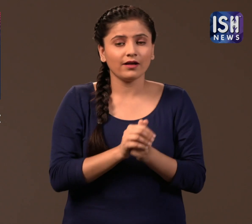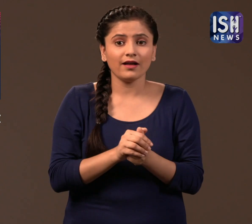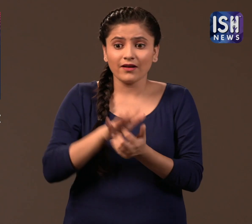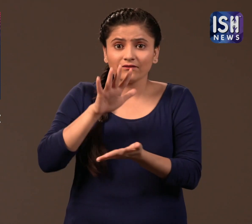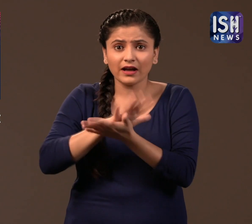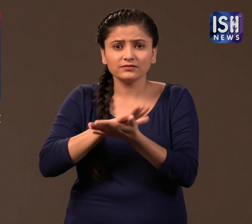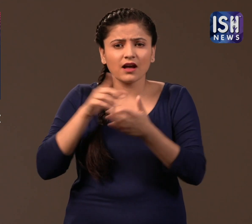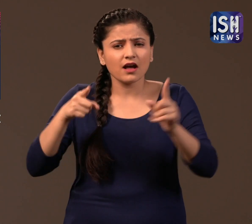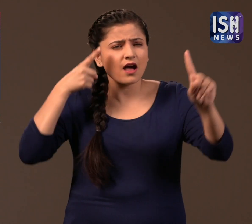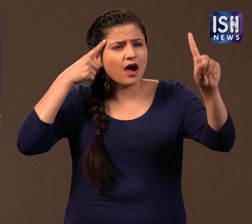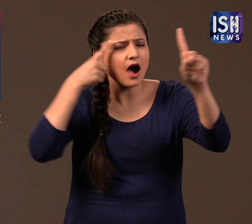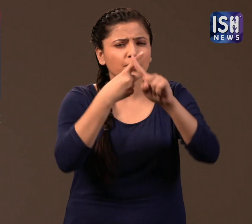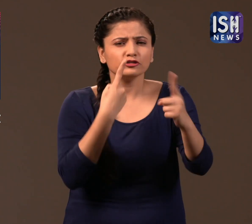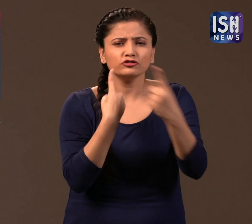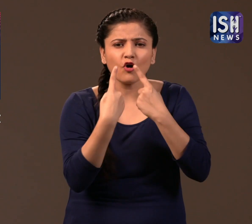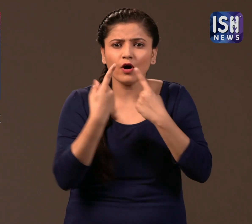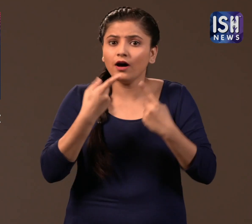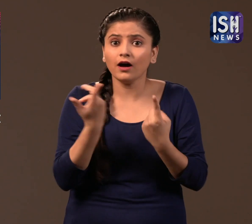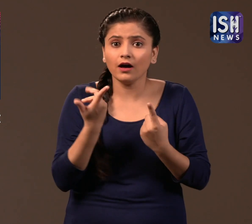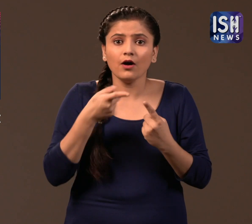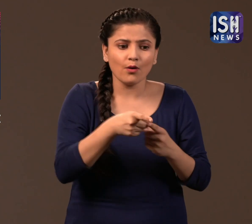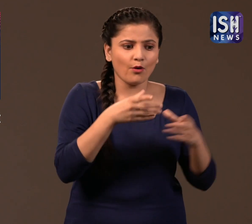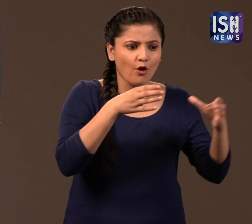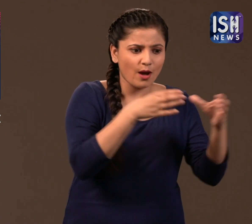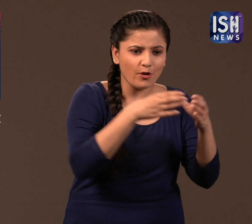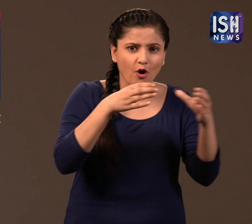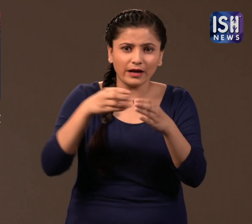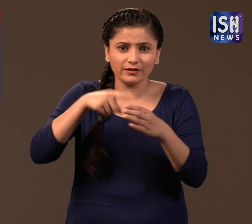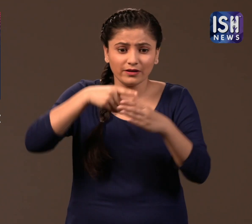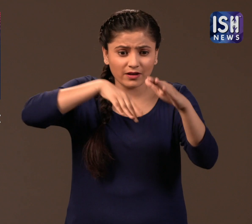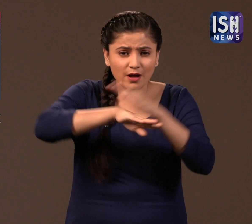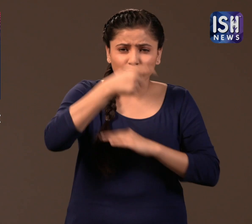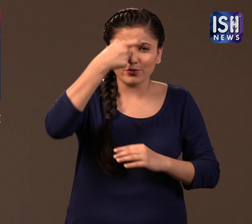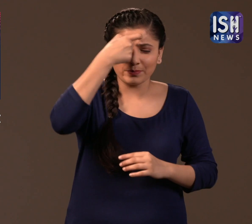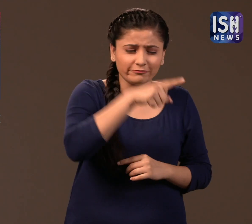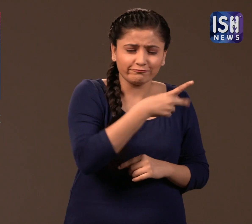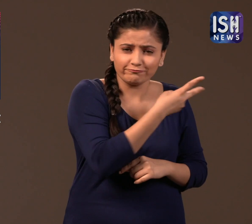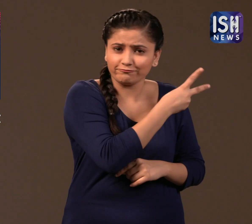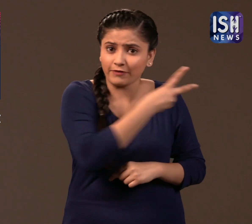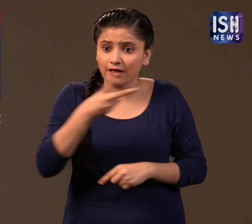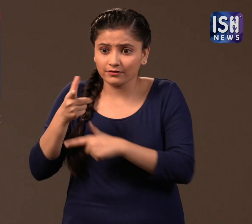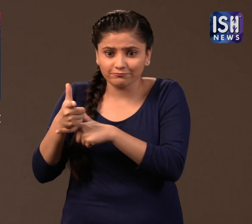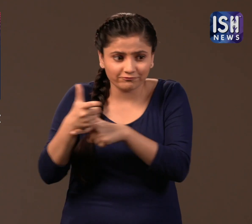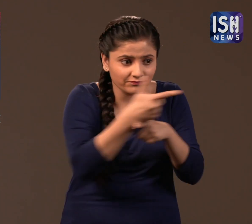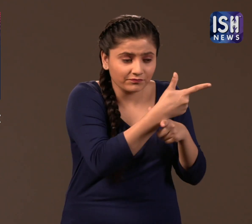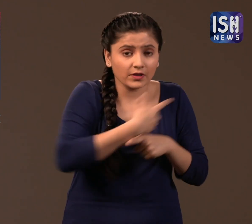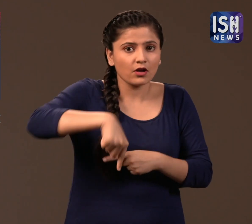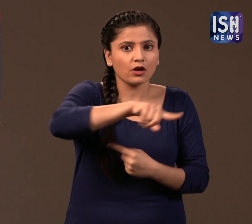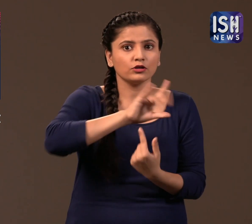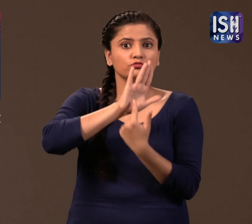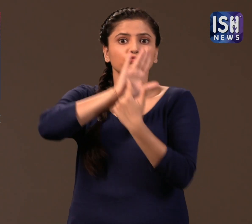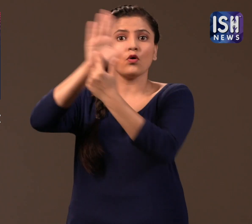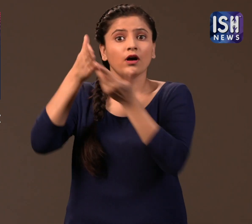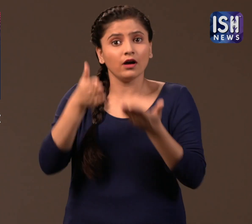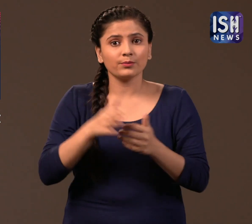The Festival aims to talk about the various problems of the community.